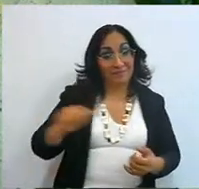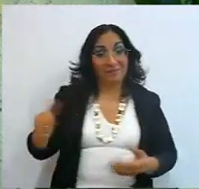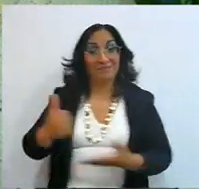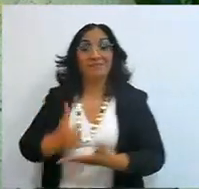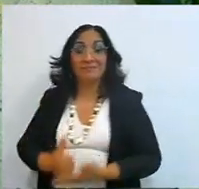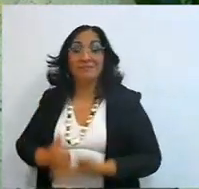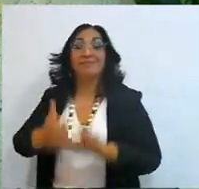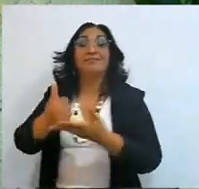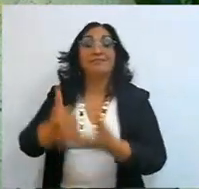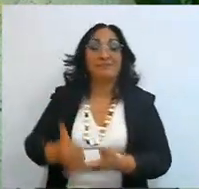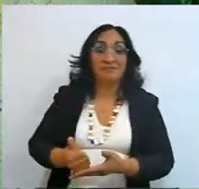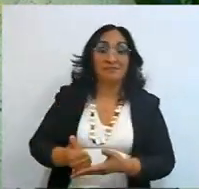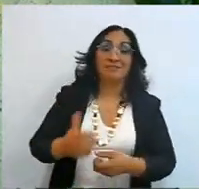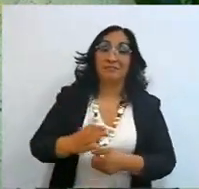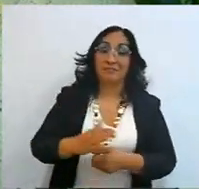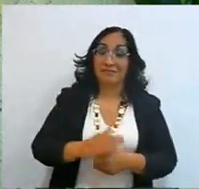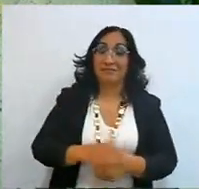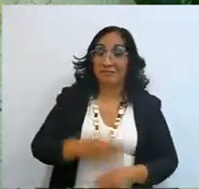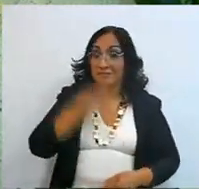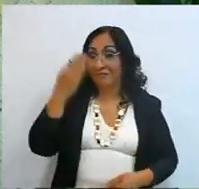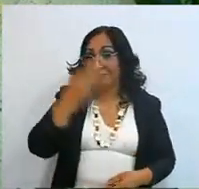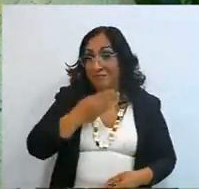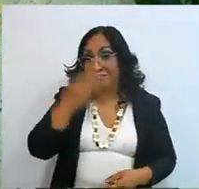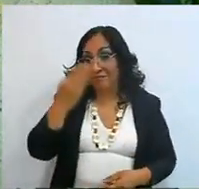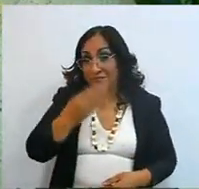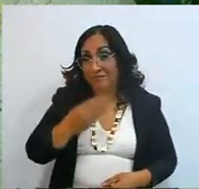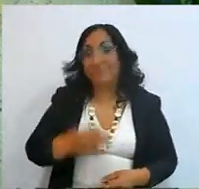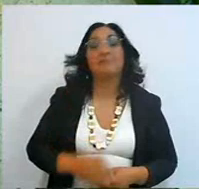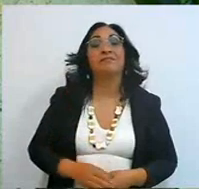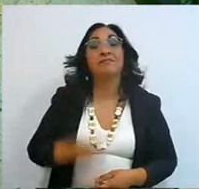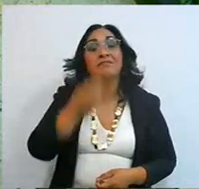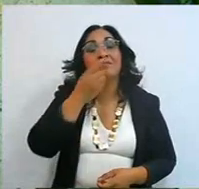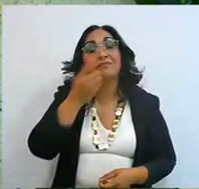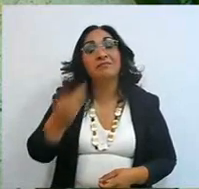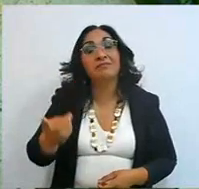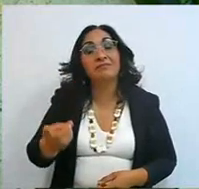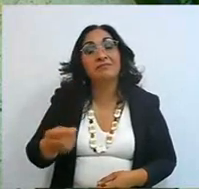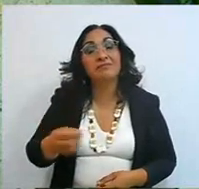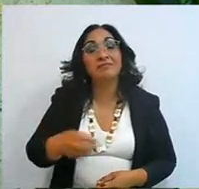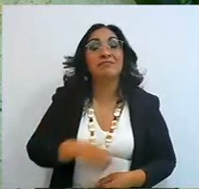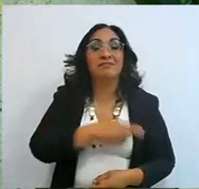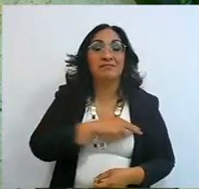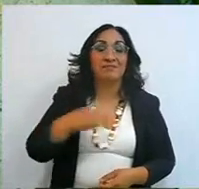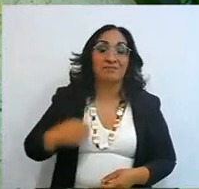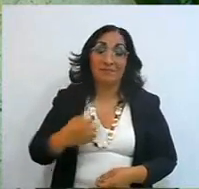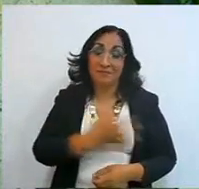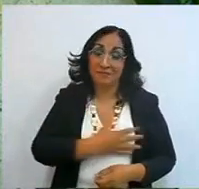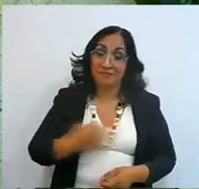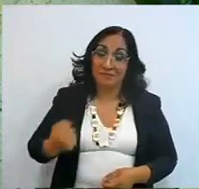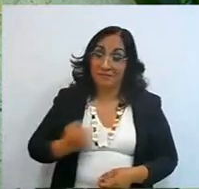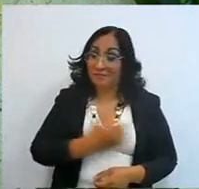by the Word of the Lord and our children, all serve God,